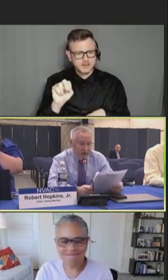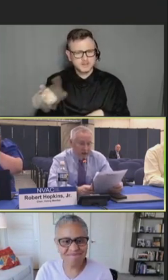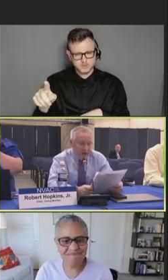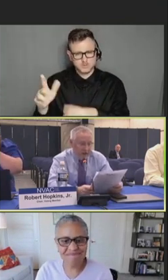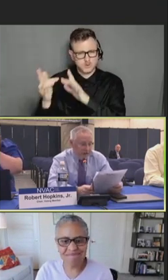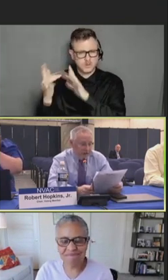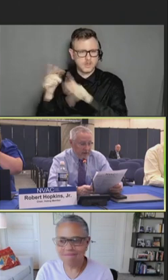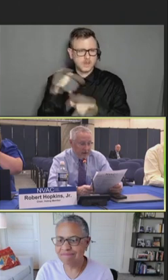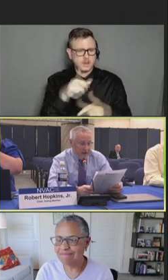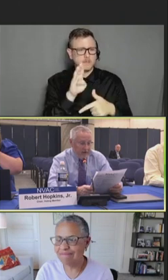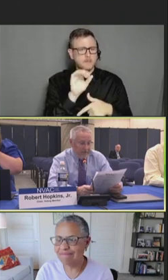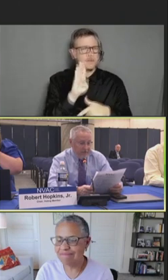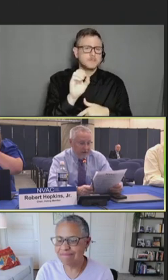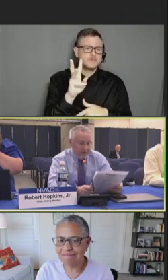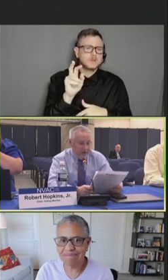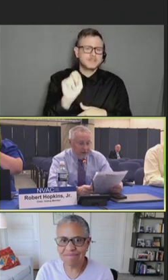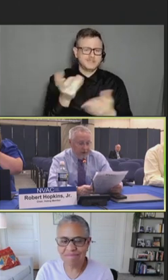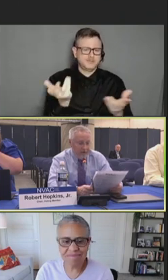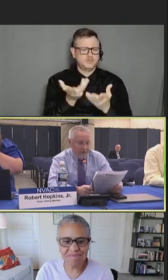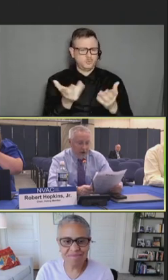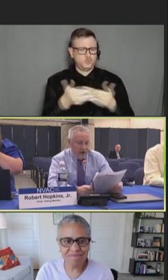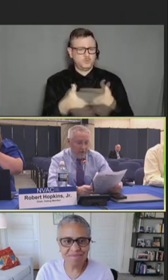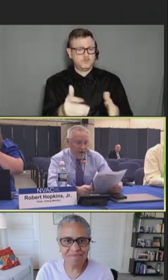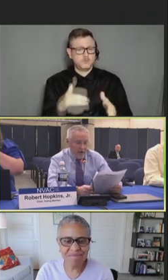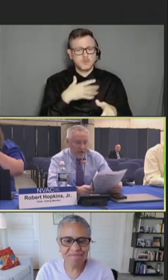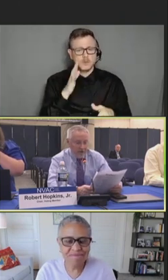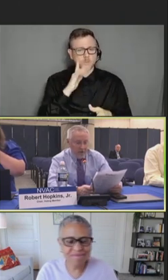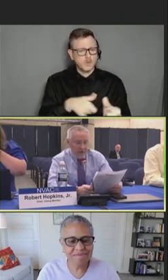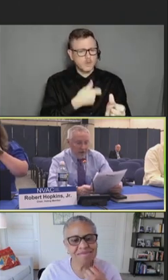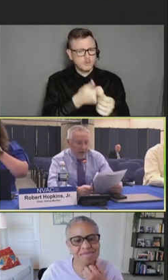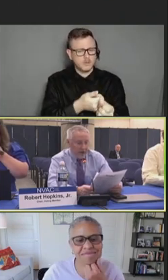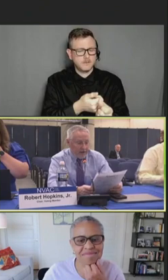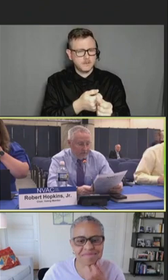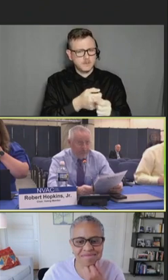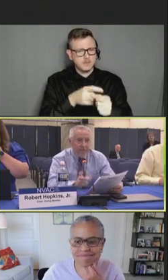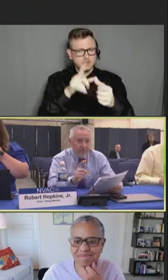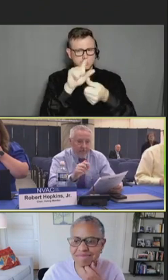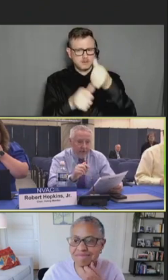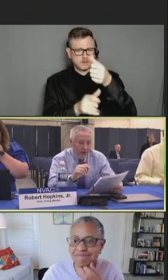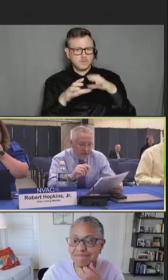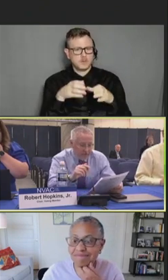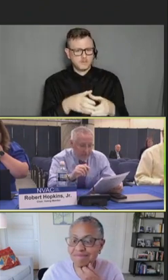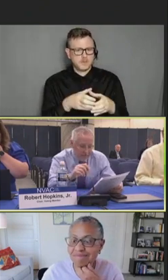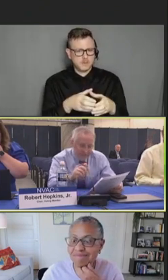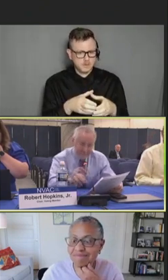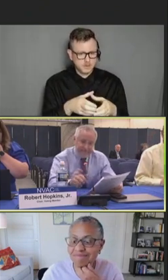They have -- they're going to give us an update on the subcommittee -- on the subcommittee